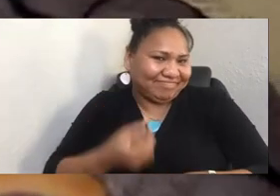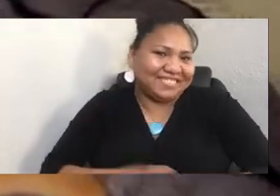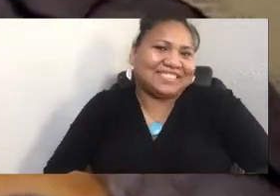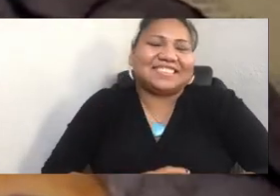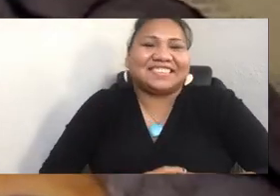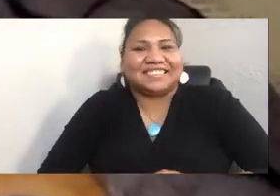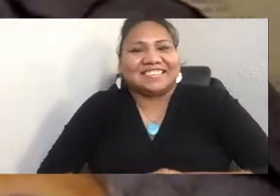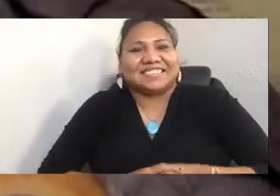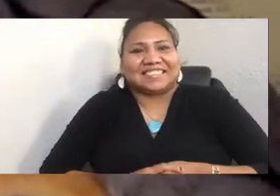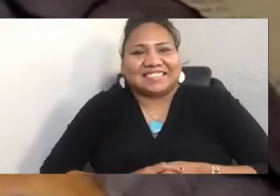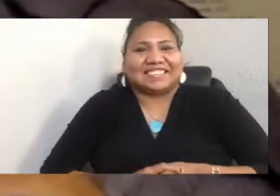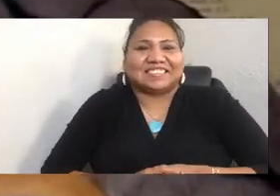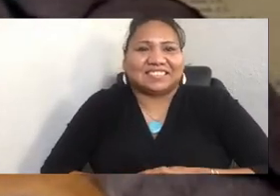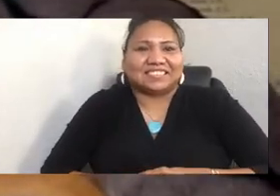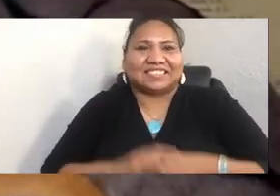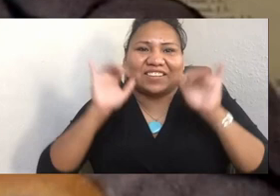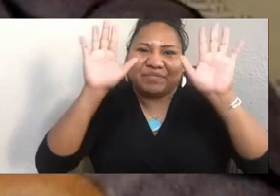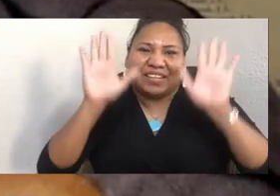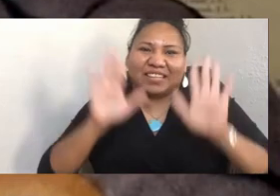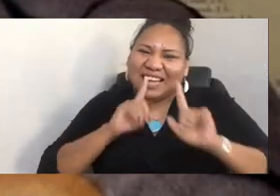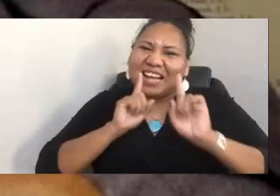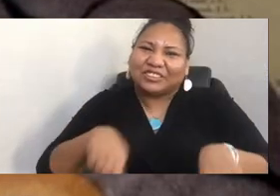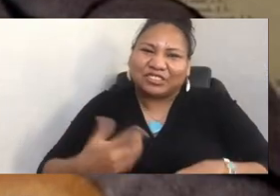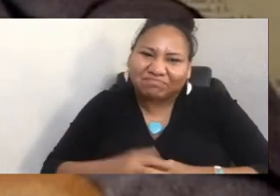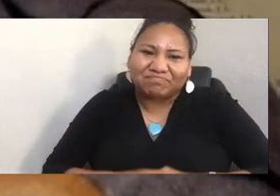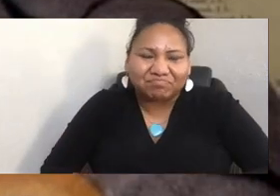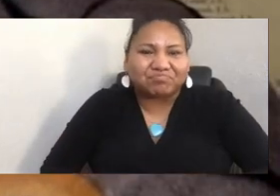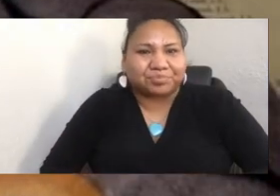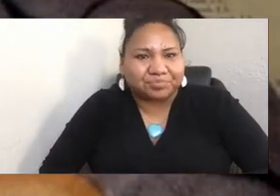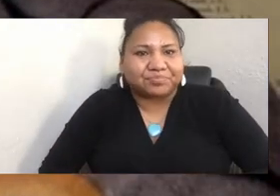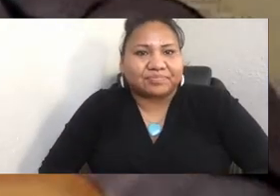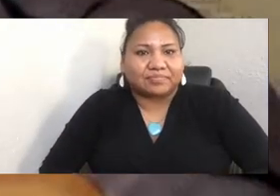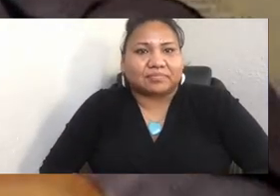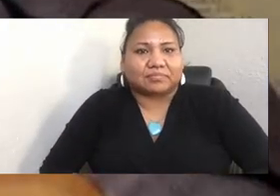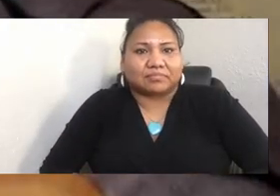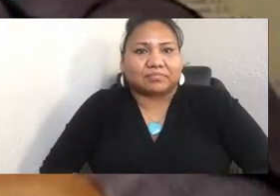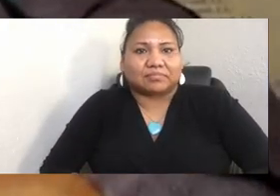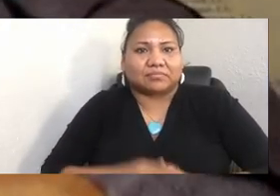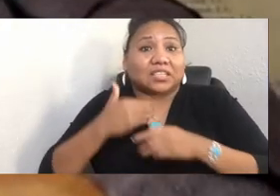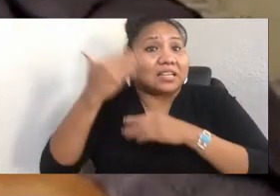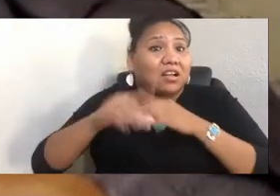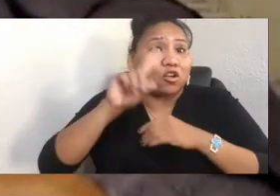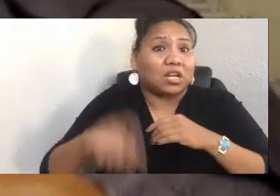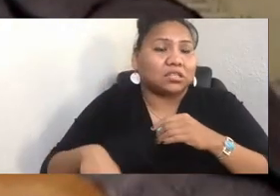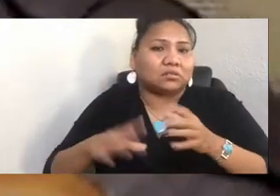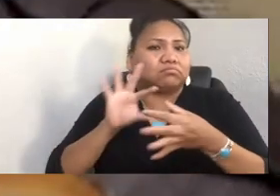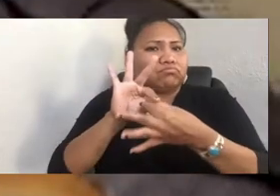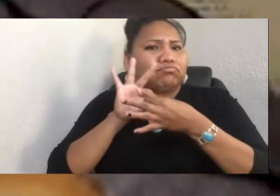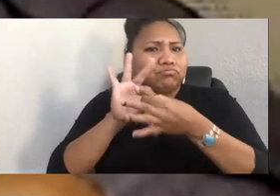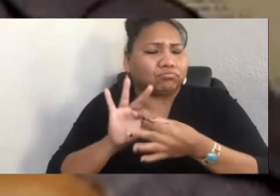And this is also somewhat related to that, because you mentioned you had a young one.